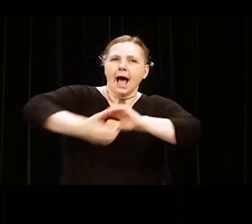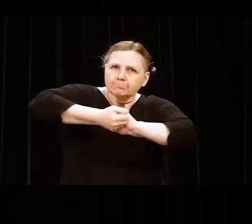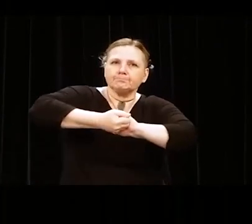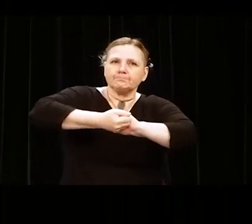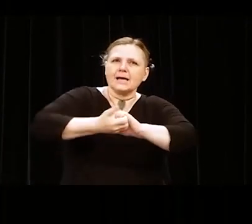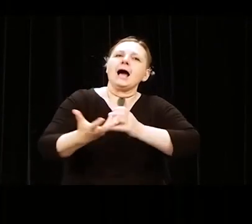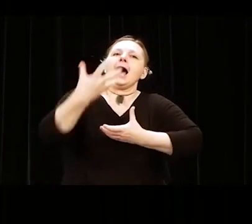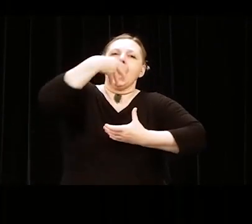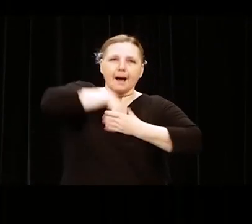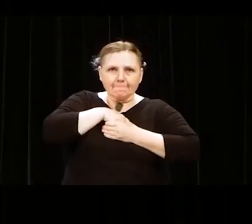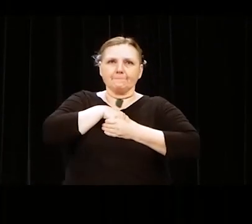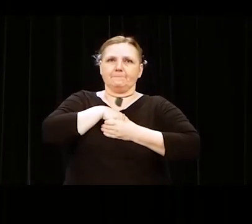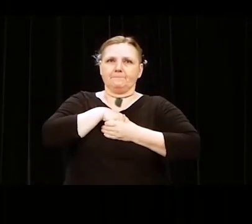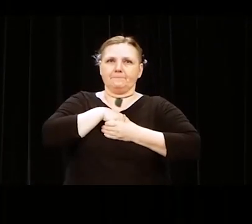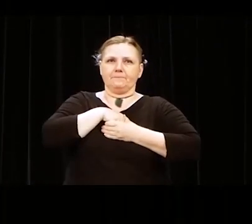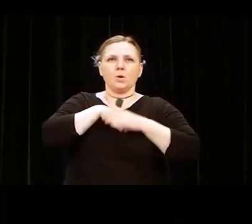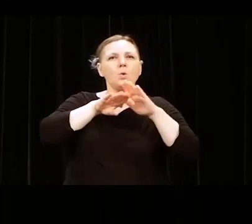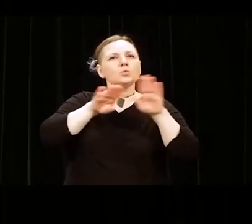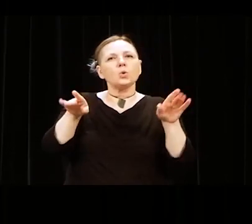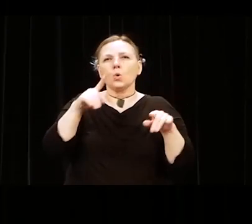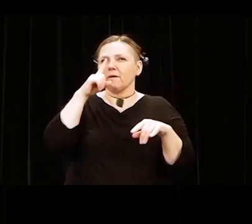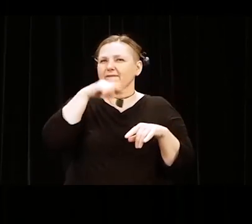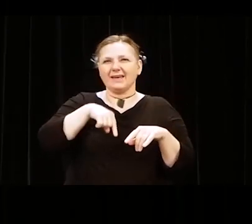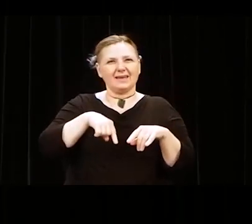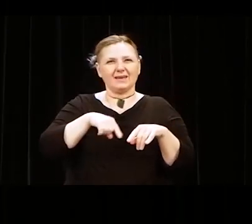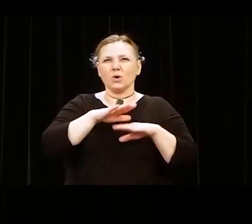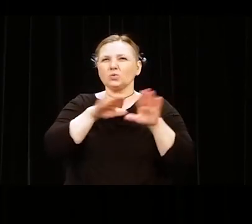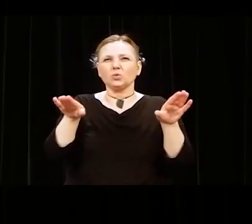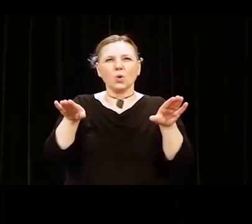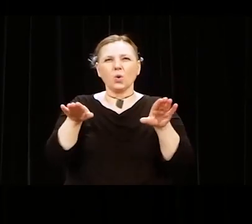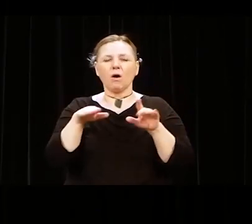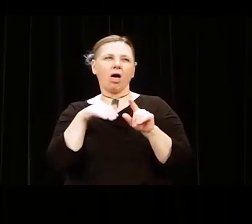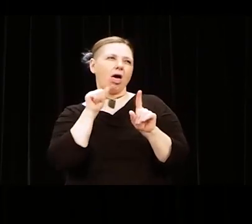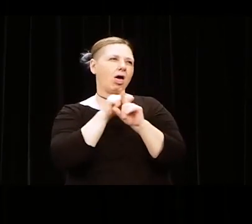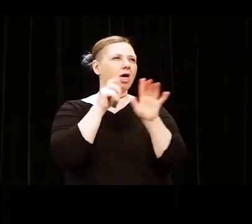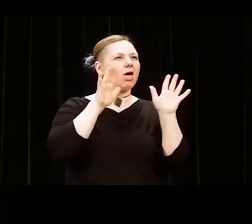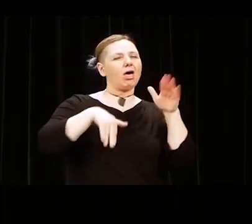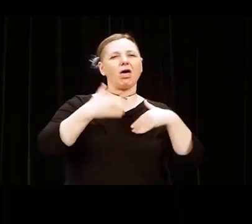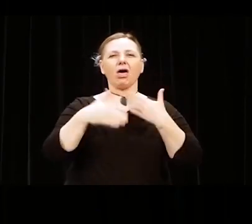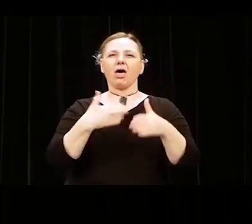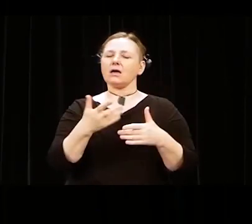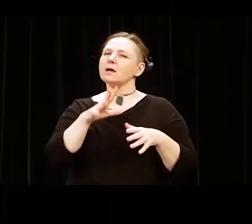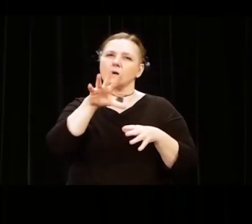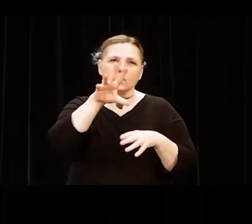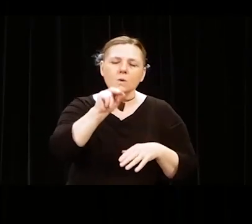Don't fake empathy, live it. When you learn to embrace that you are